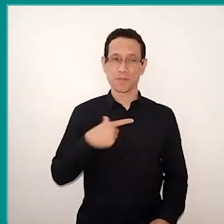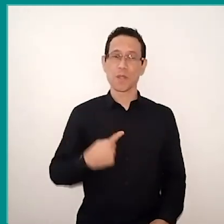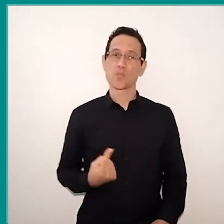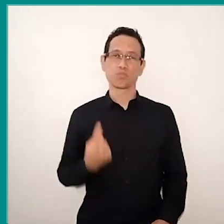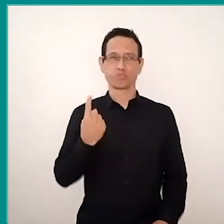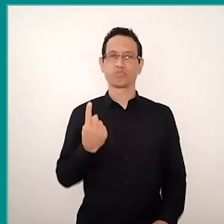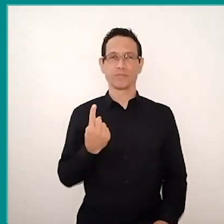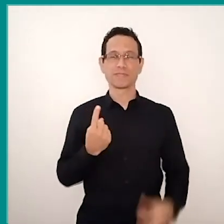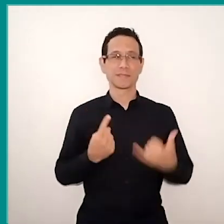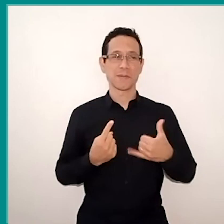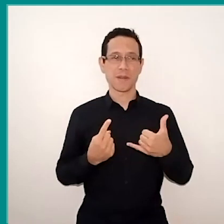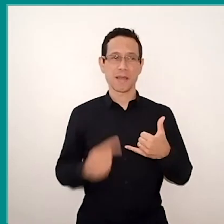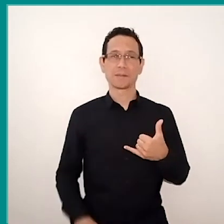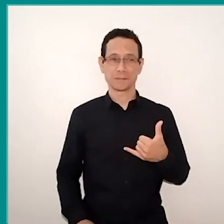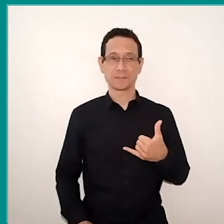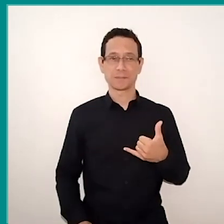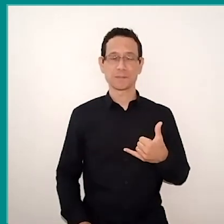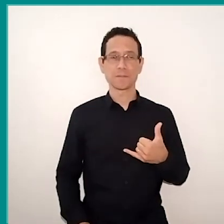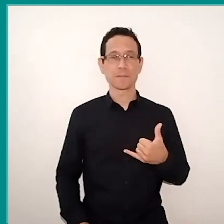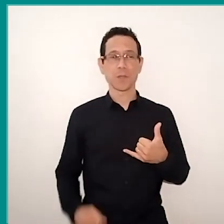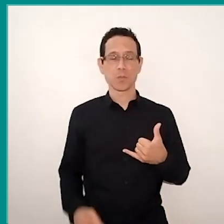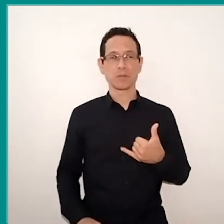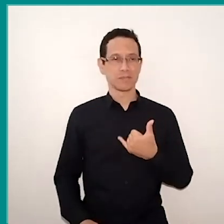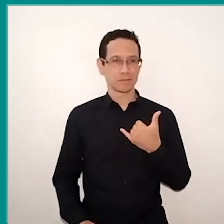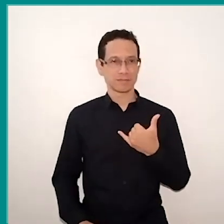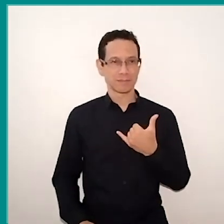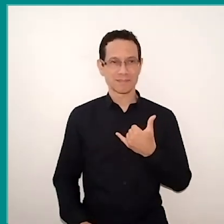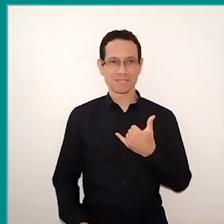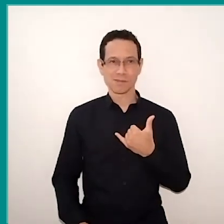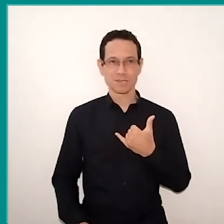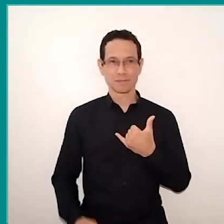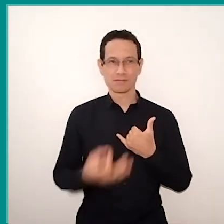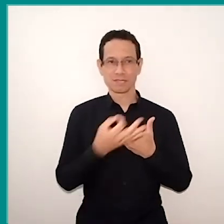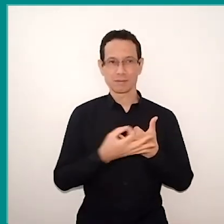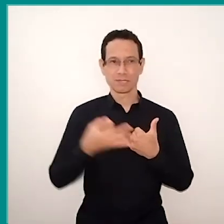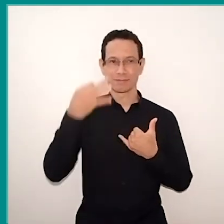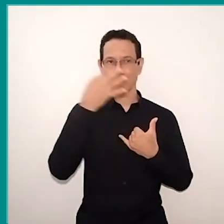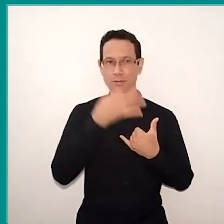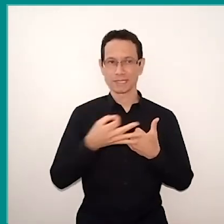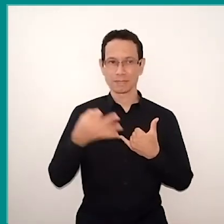so, they were reading, and I was recording. There is a student here… I am holding the cell phone,